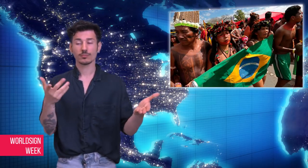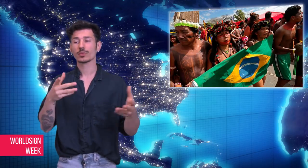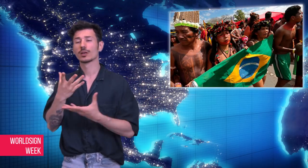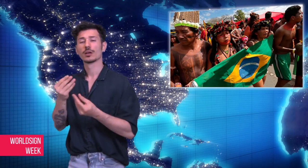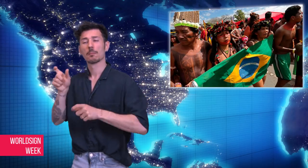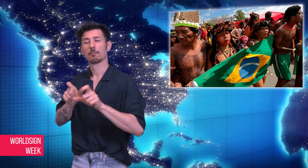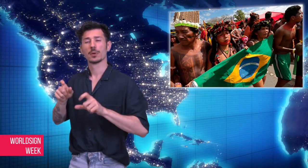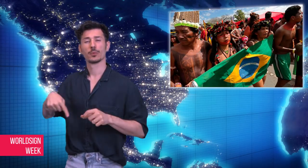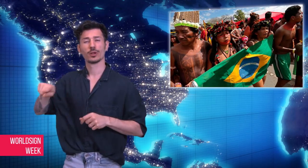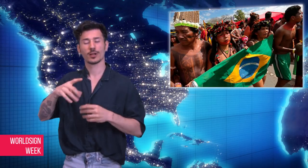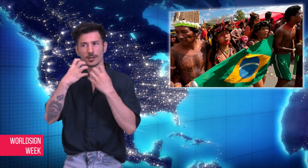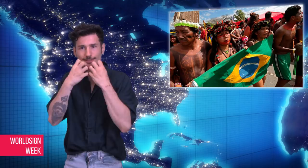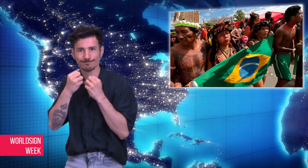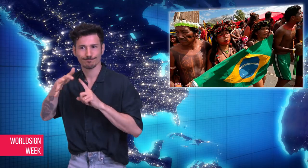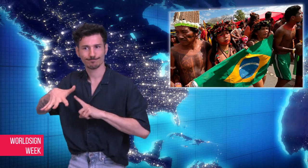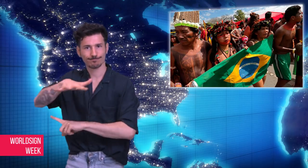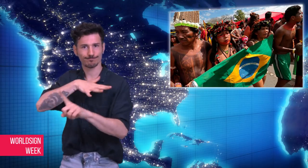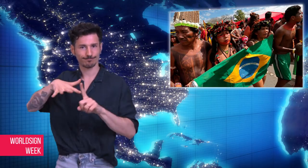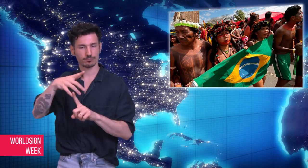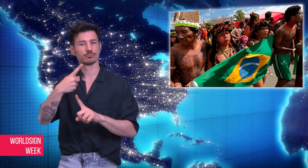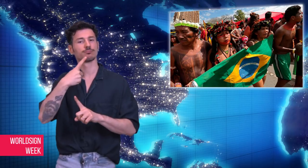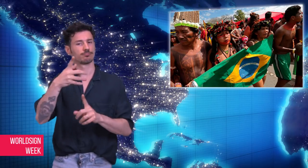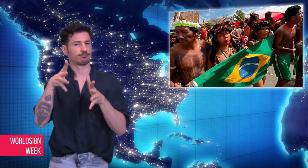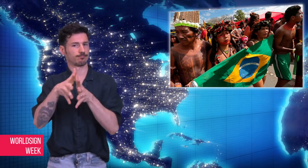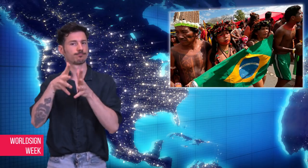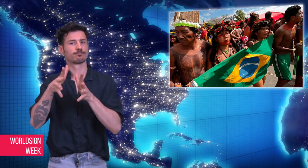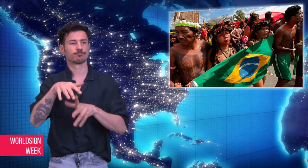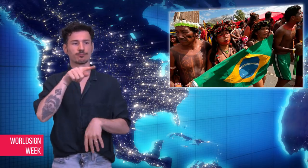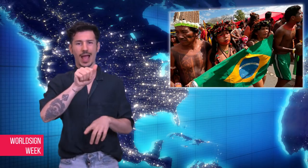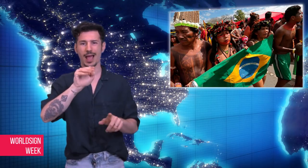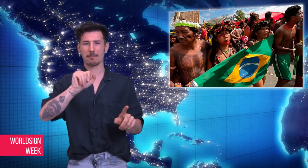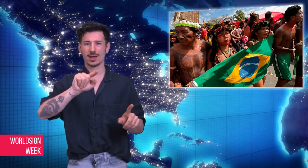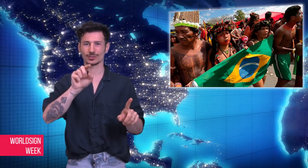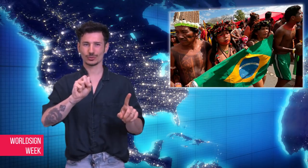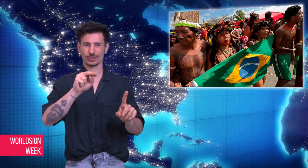is located in the Amazon forest, an ecosystem